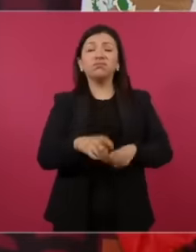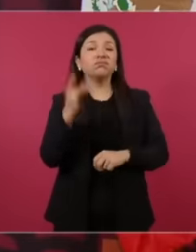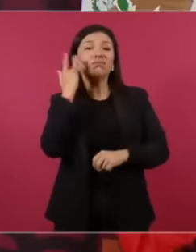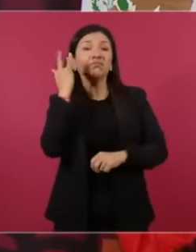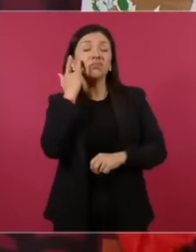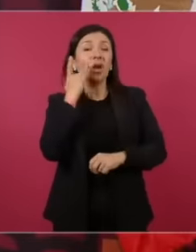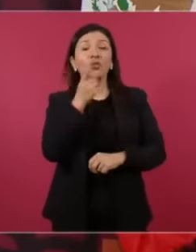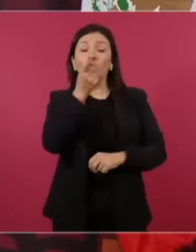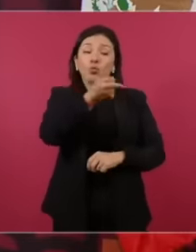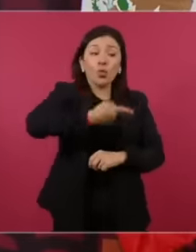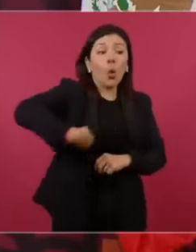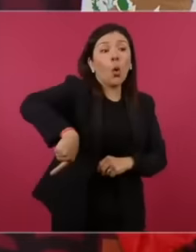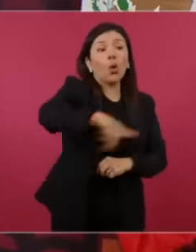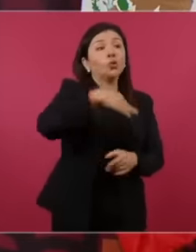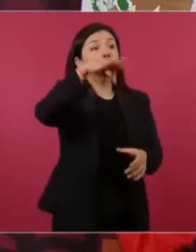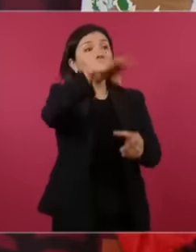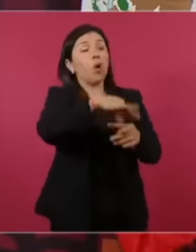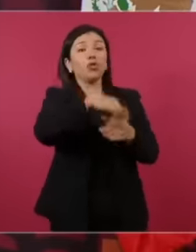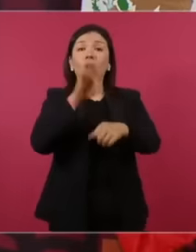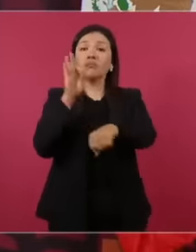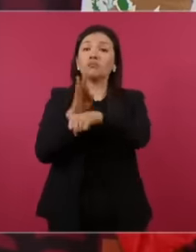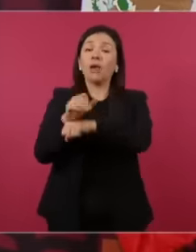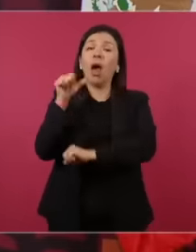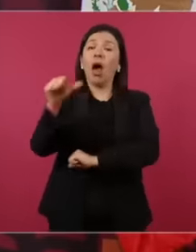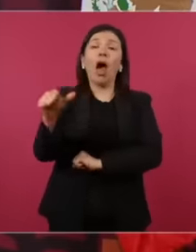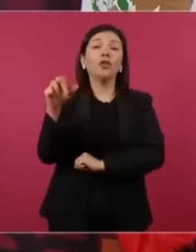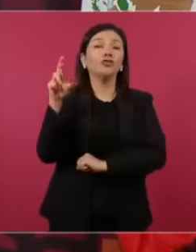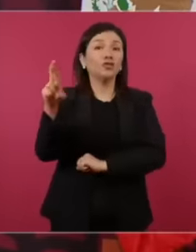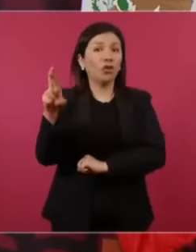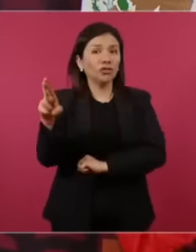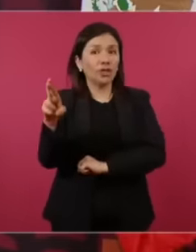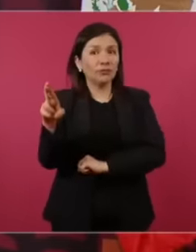all going to vote for